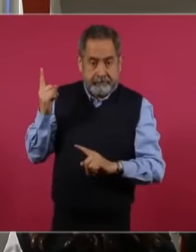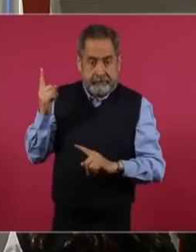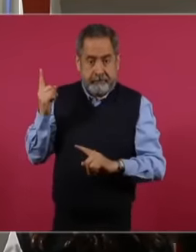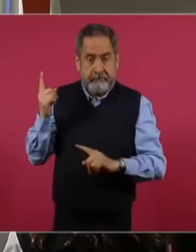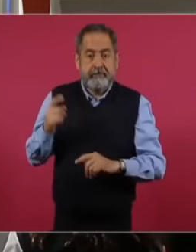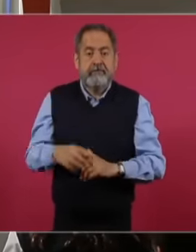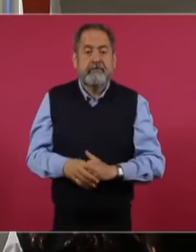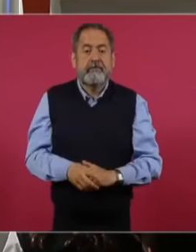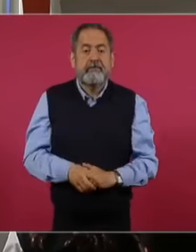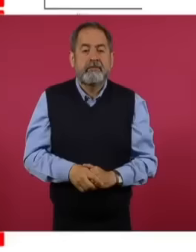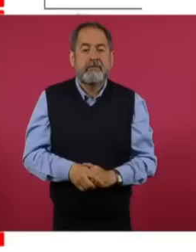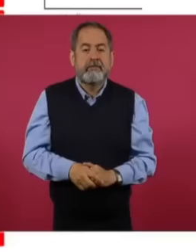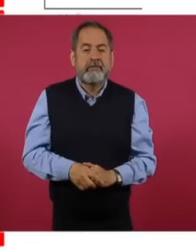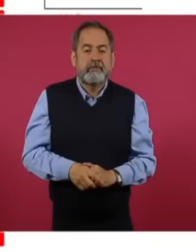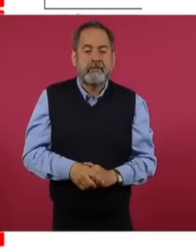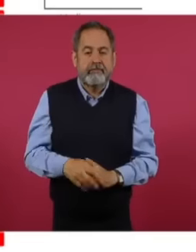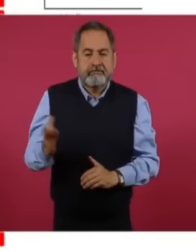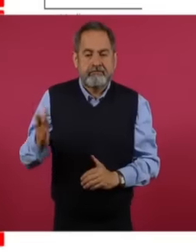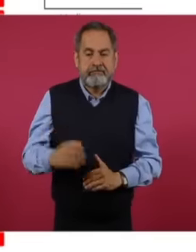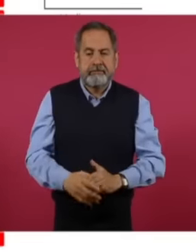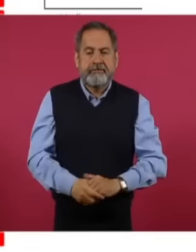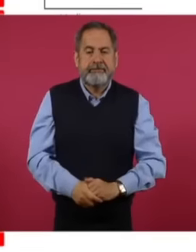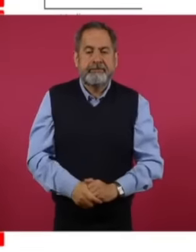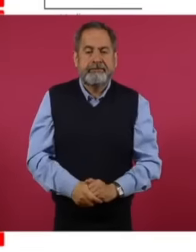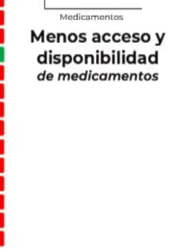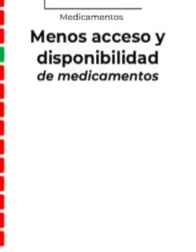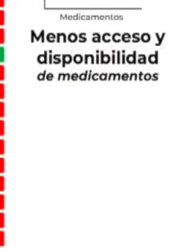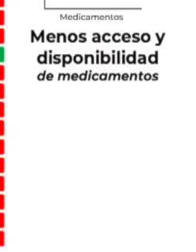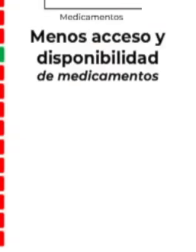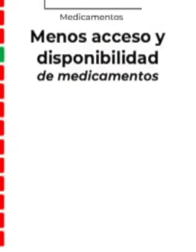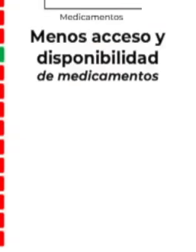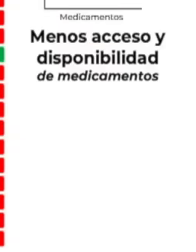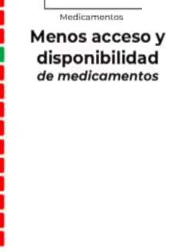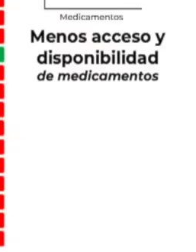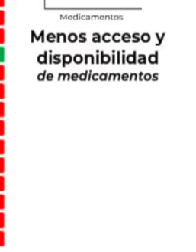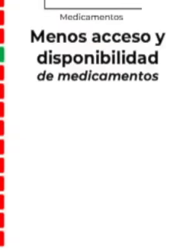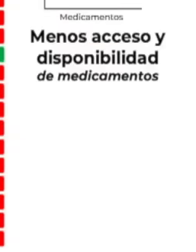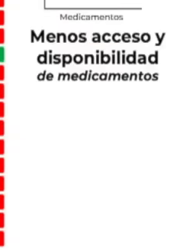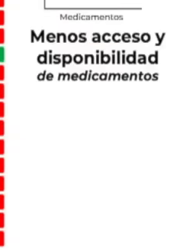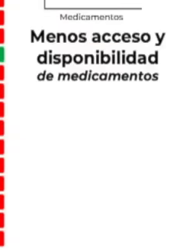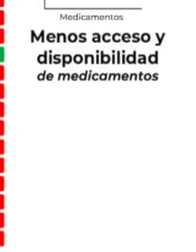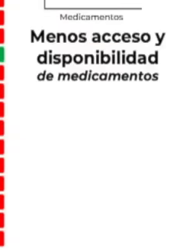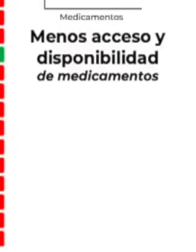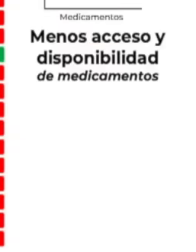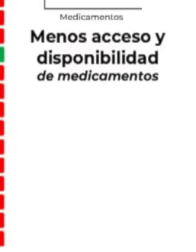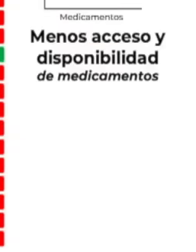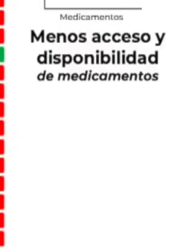due process before the internal control body we cannot yet disclose the names